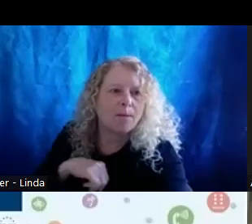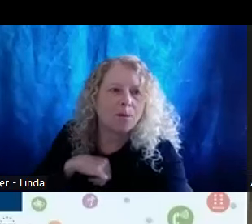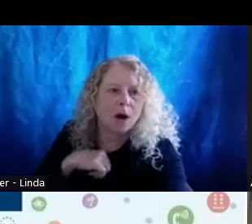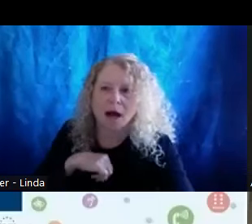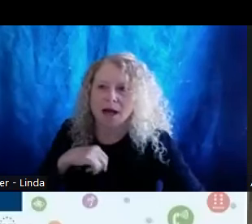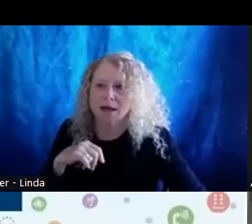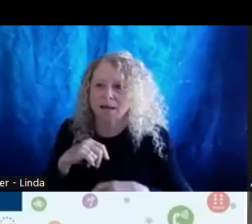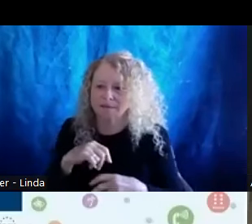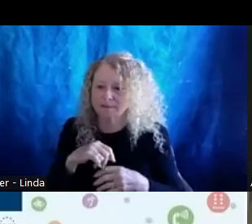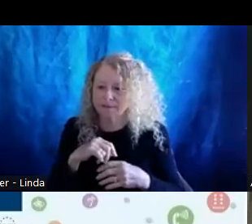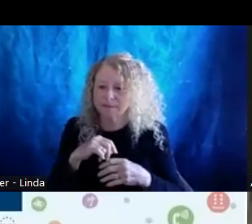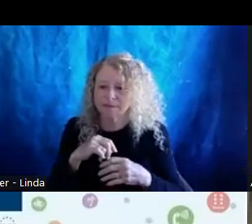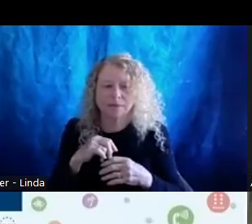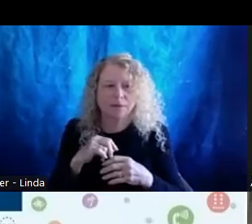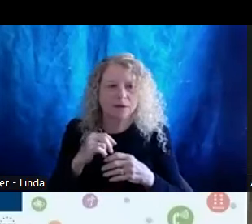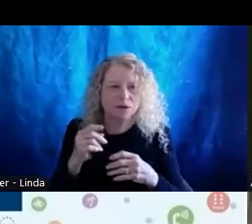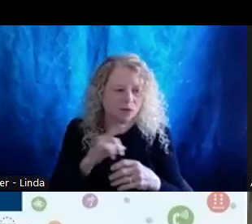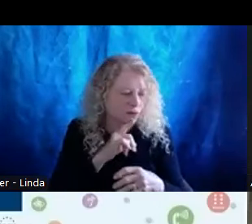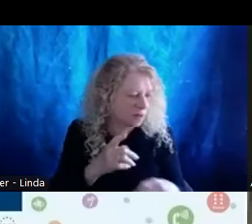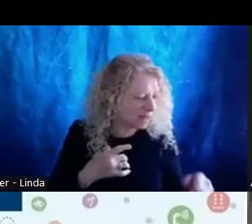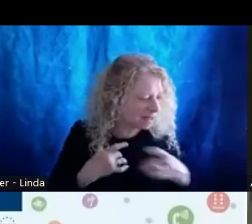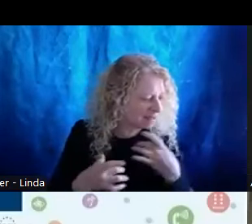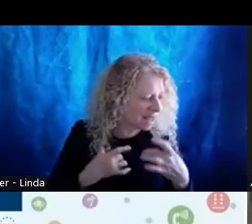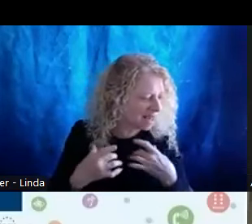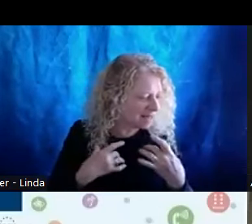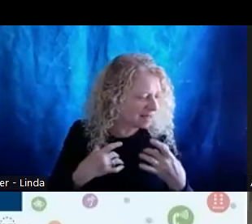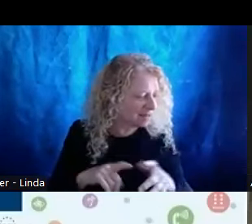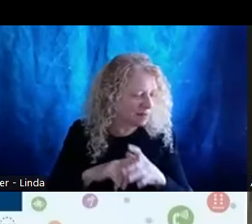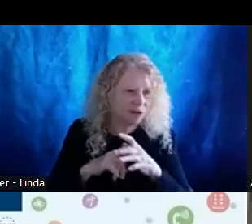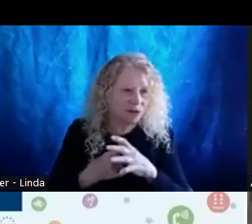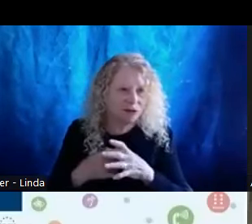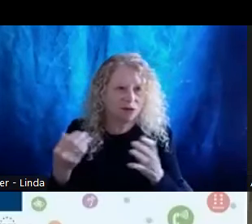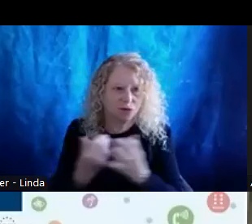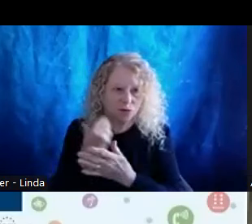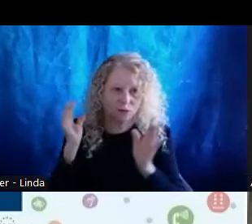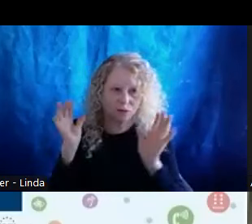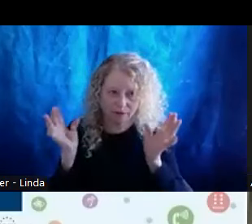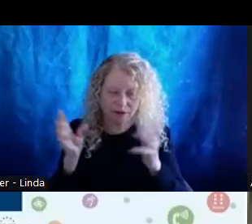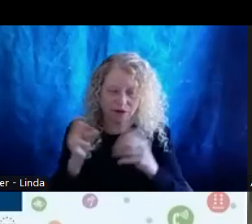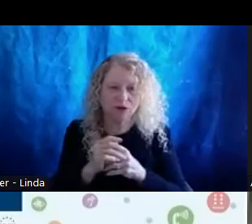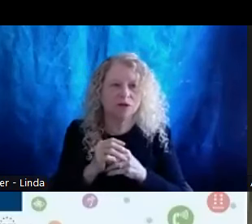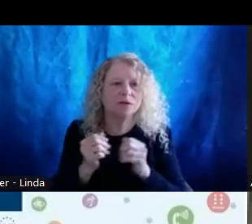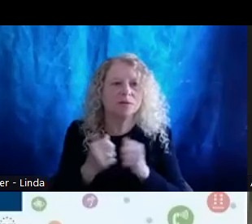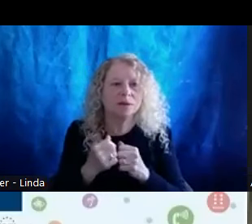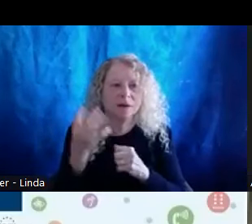And so it's really exciting to be jumping off into this conversation with these four panelists.